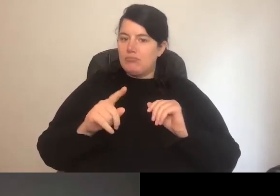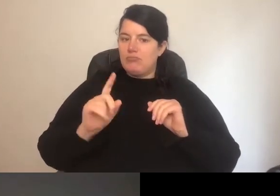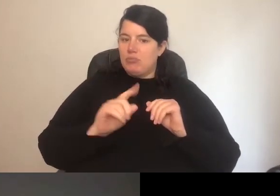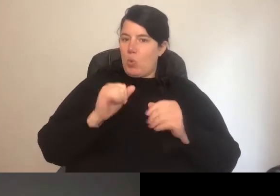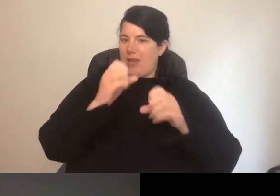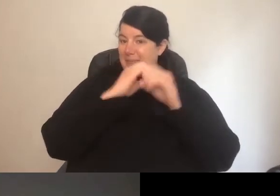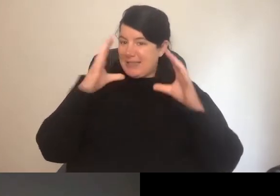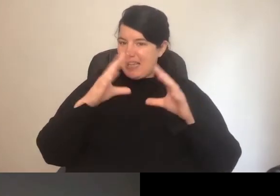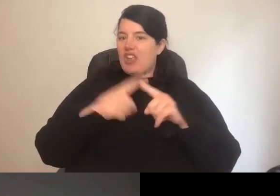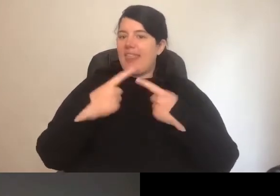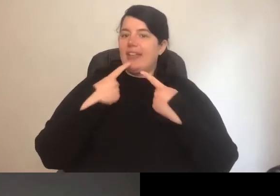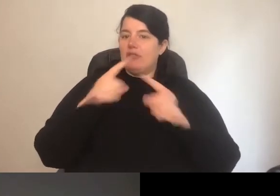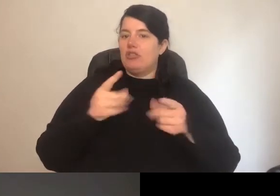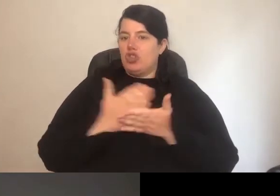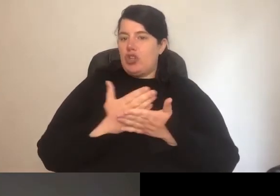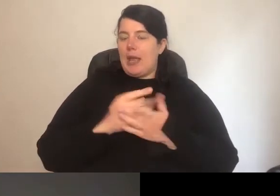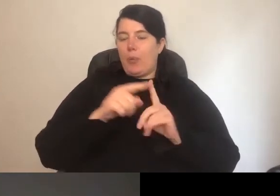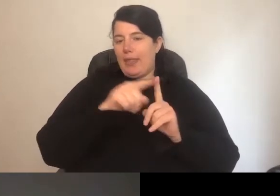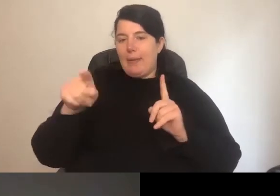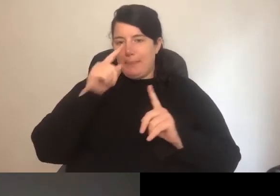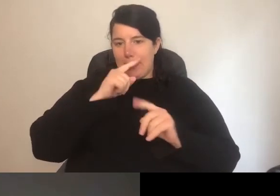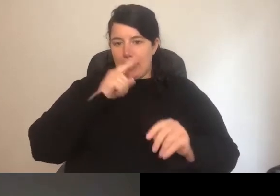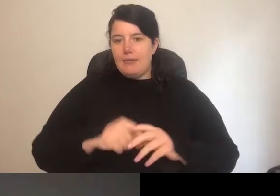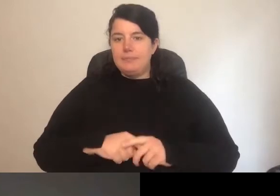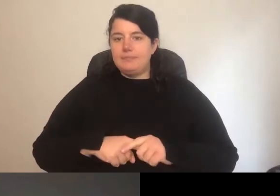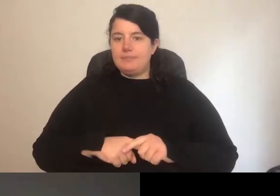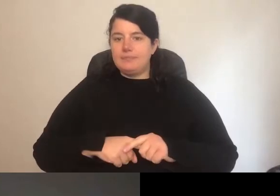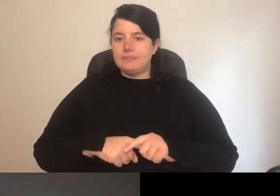Those